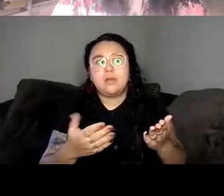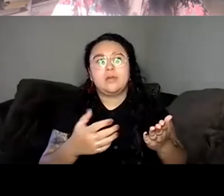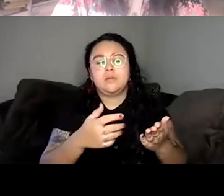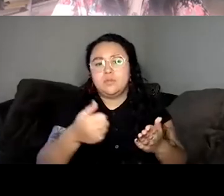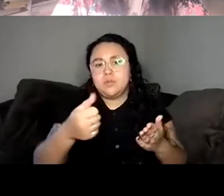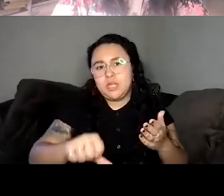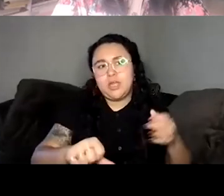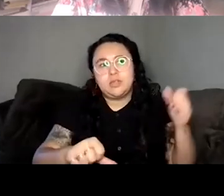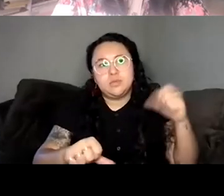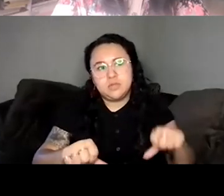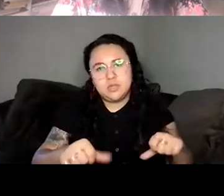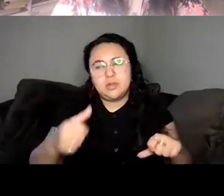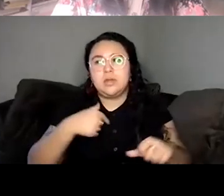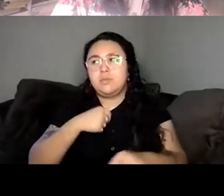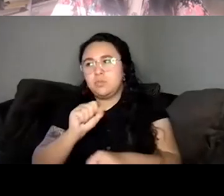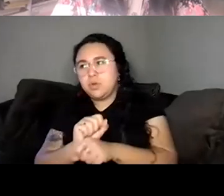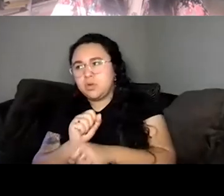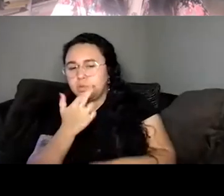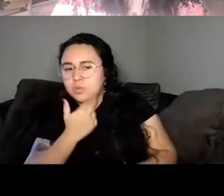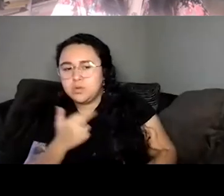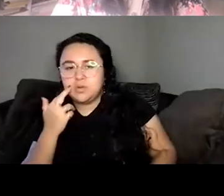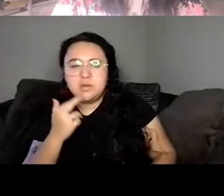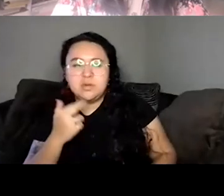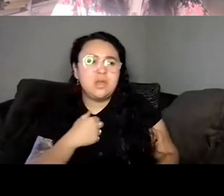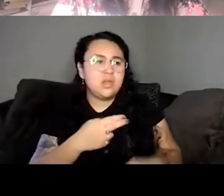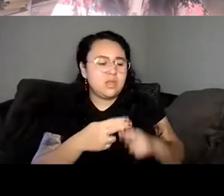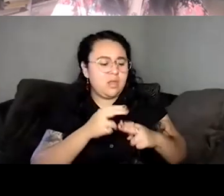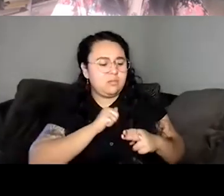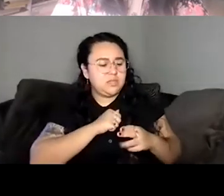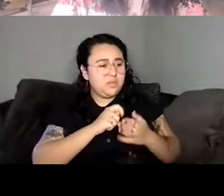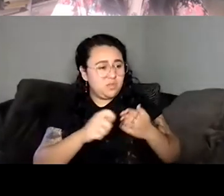which I was like, calling myself a writer but not sure if I was a writer. I was working